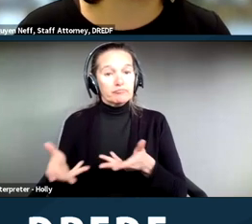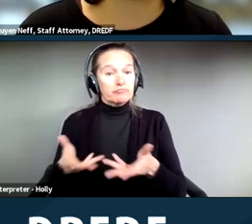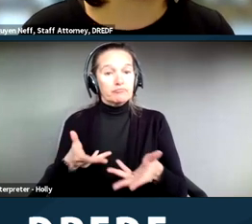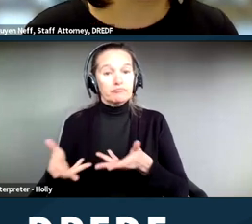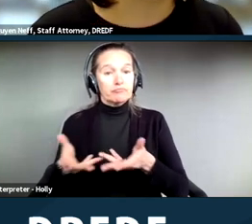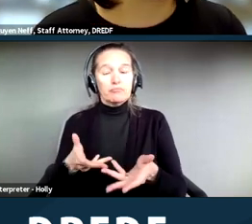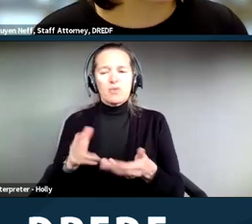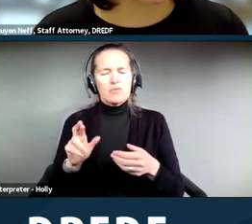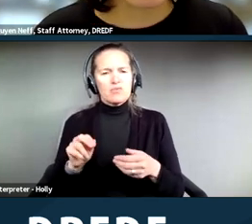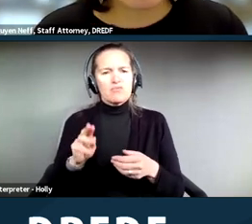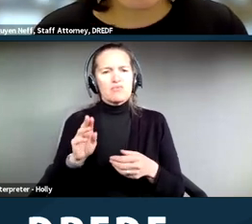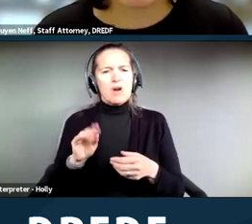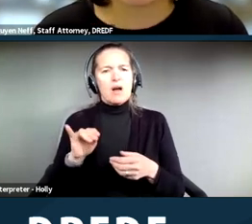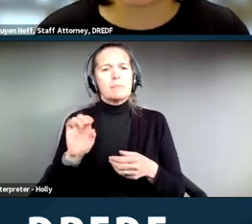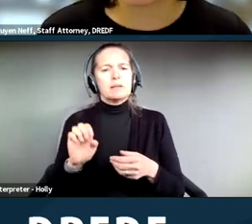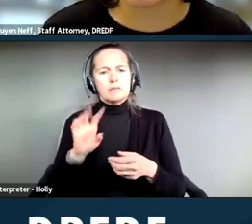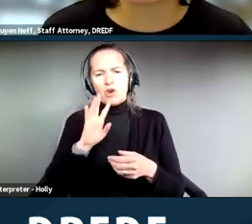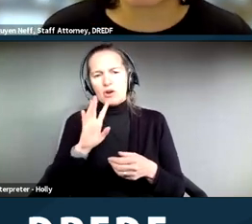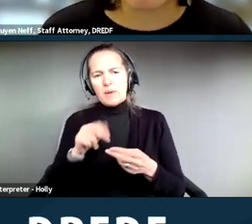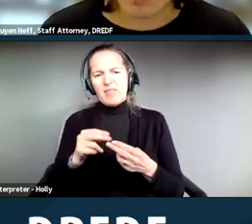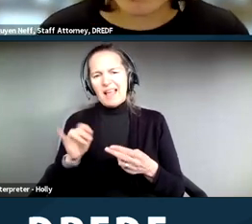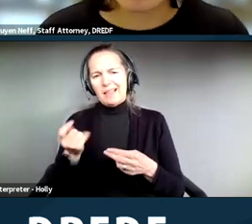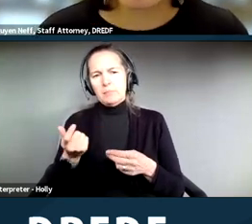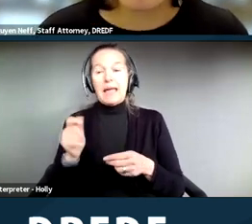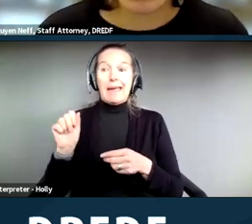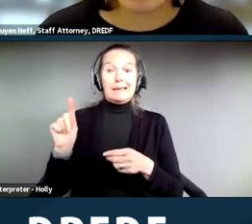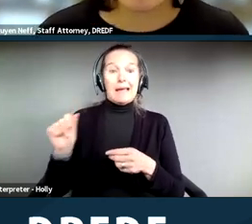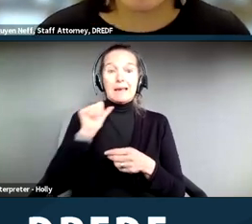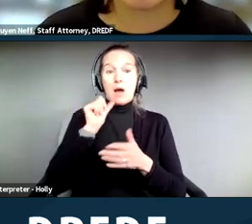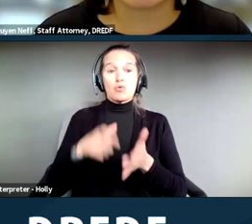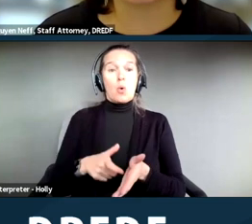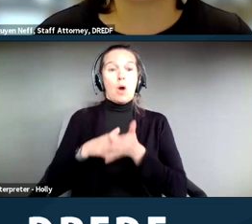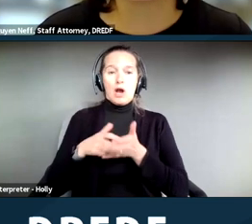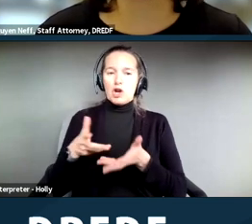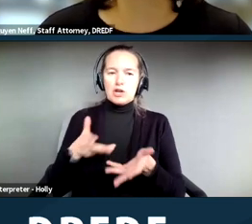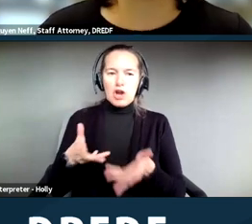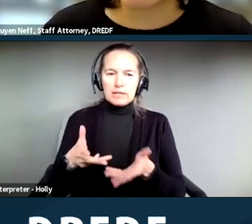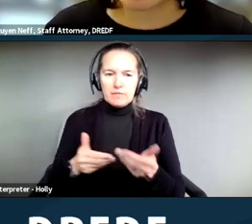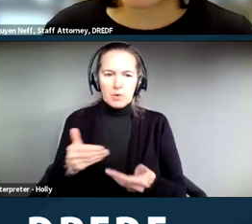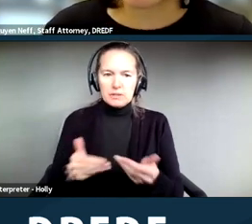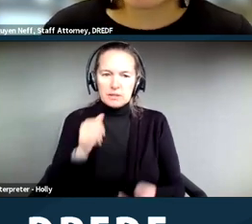about. Unfortunately under the ADA, that's not required per se. It is required in some other